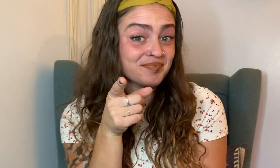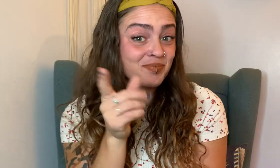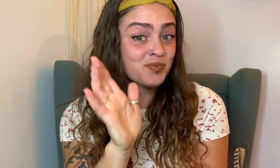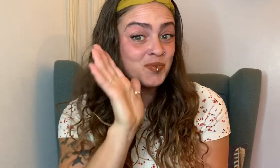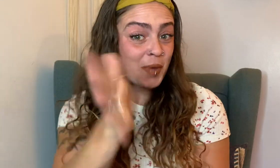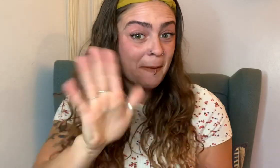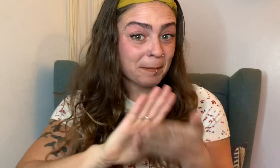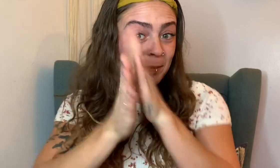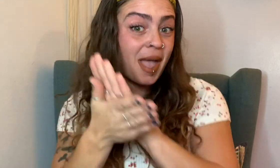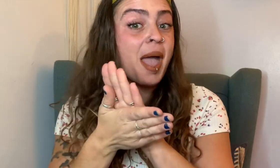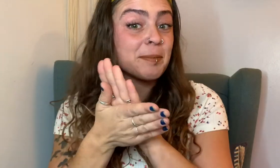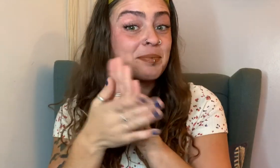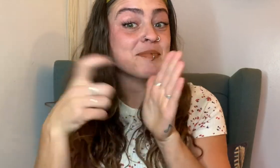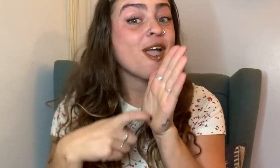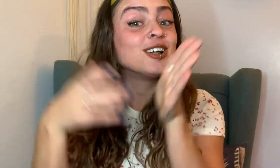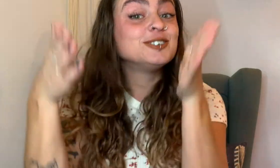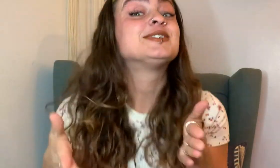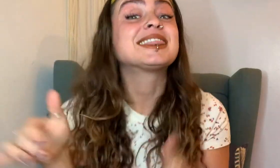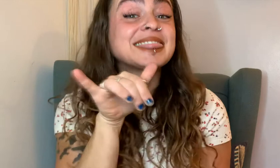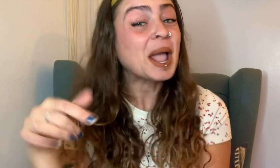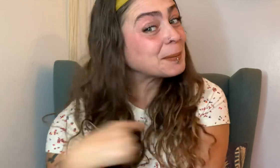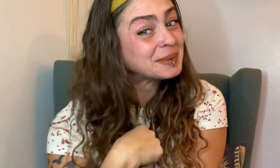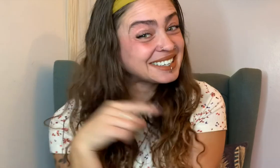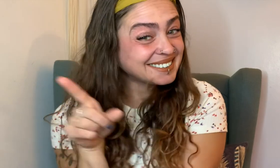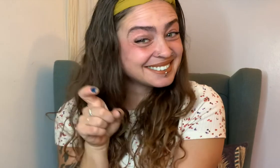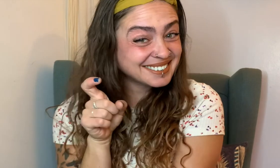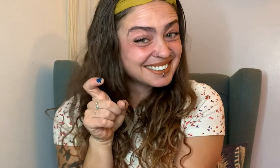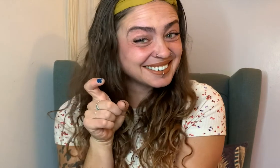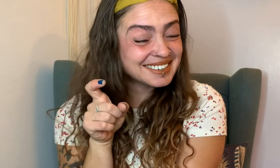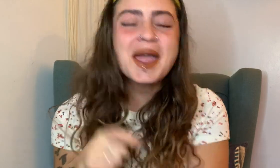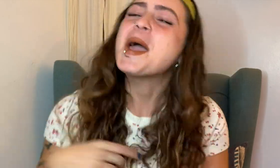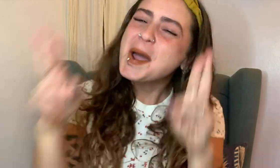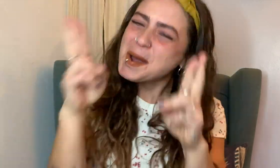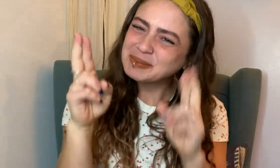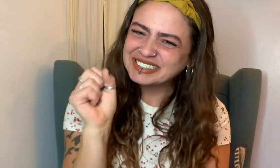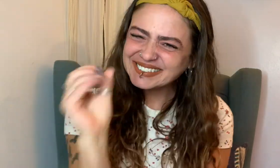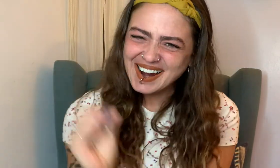Are you going to be an Archaeologist like me? I sure hope so!